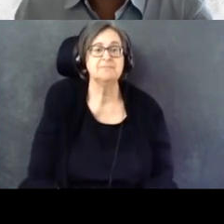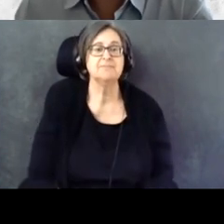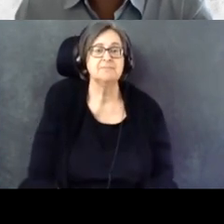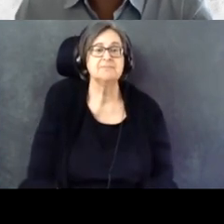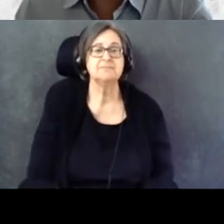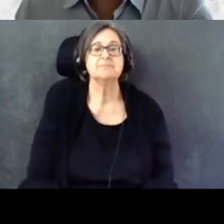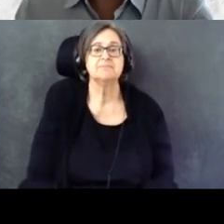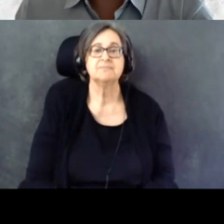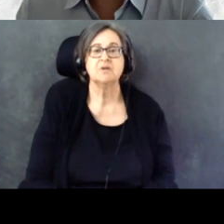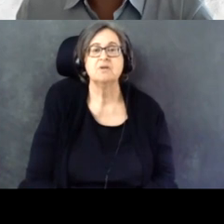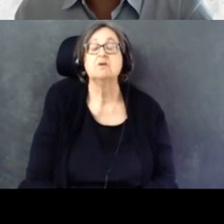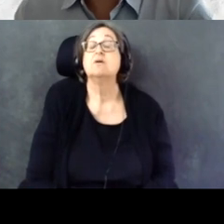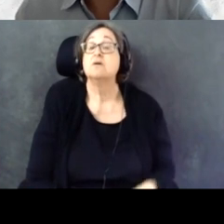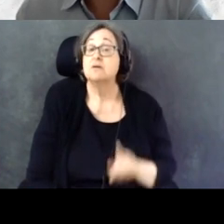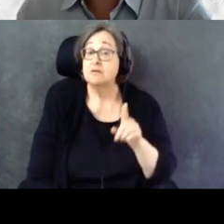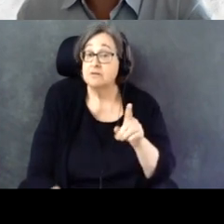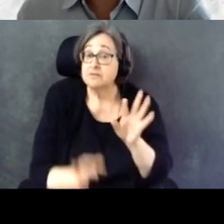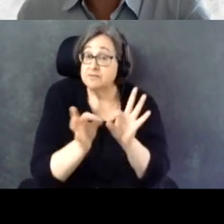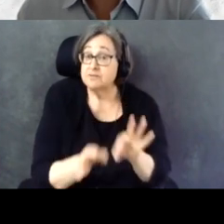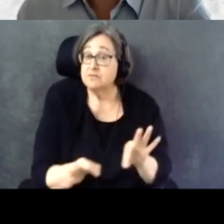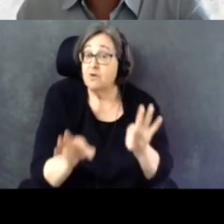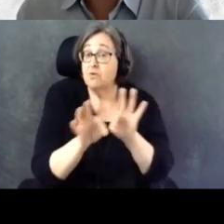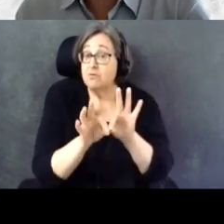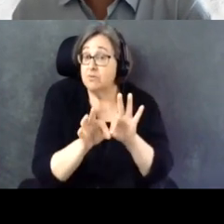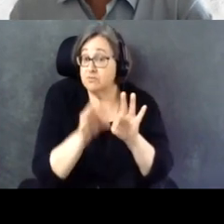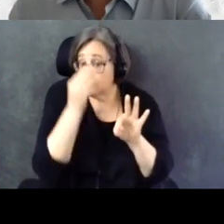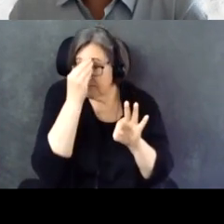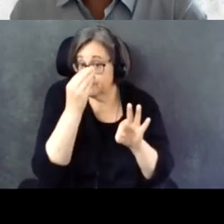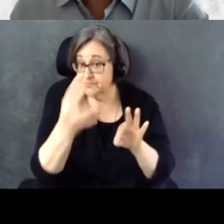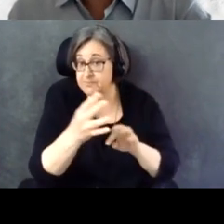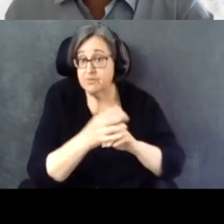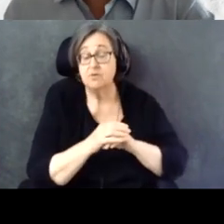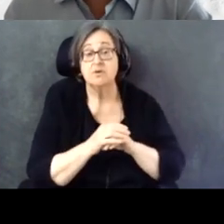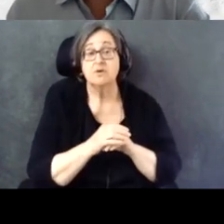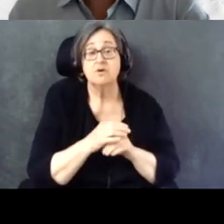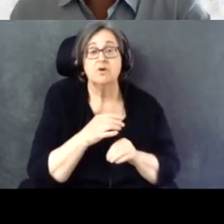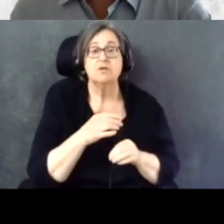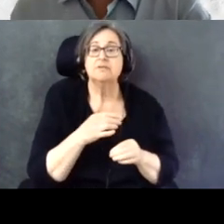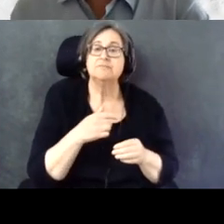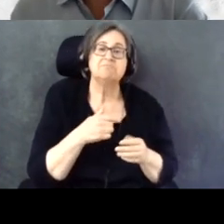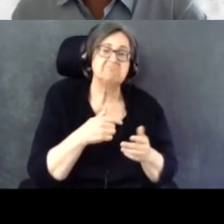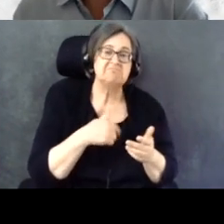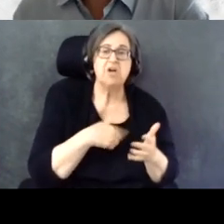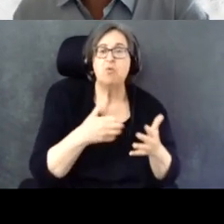And notably, and I think there's one thing I like any candidates or policymakers attending